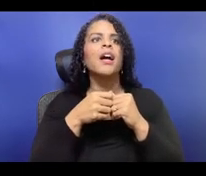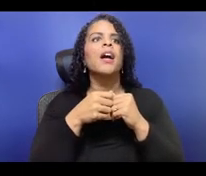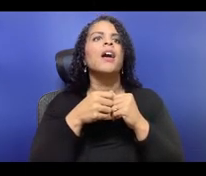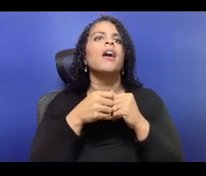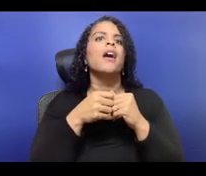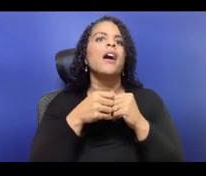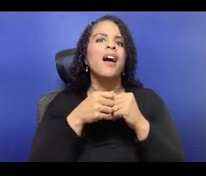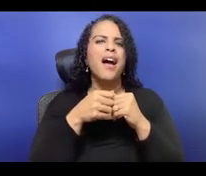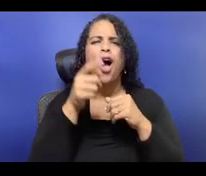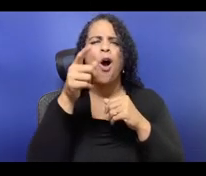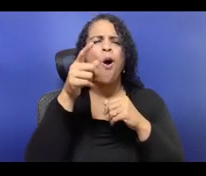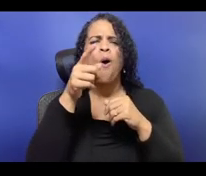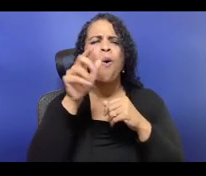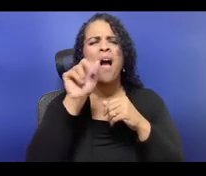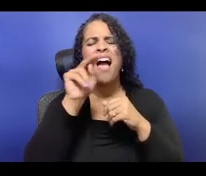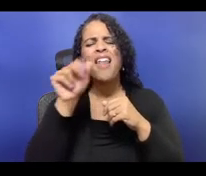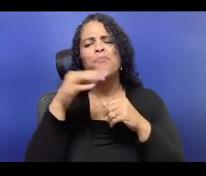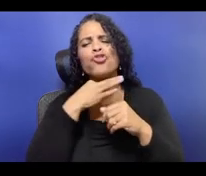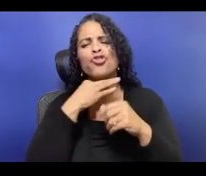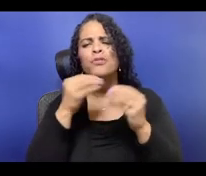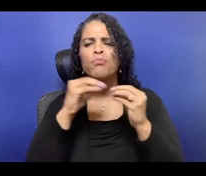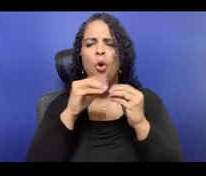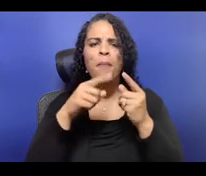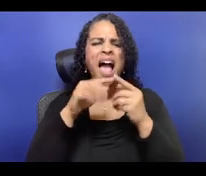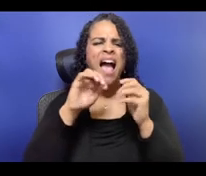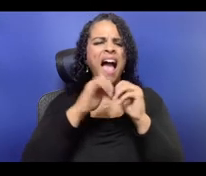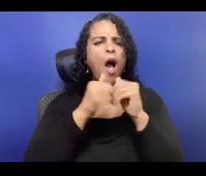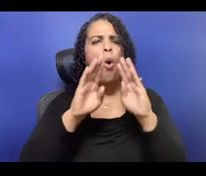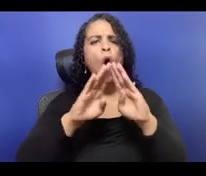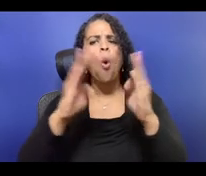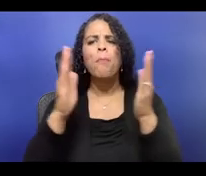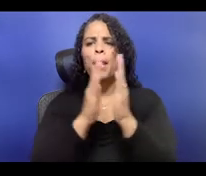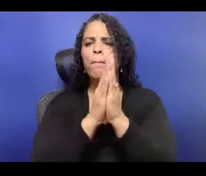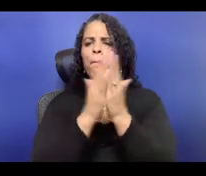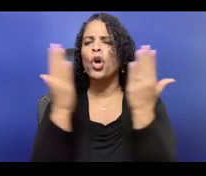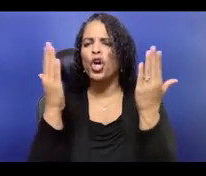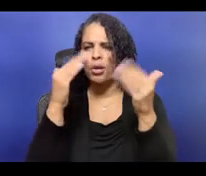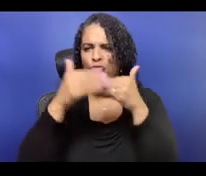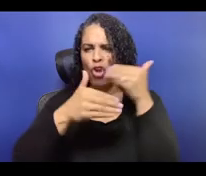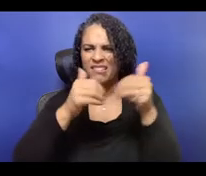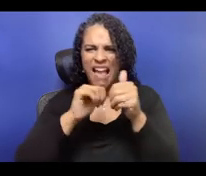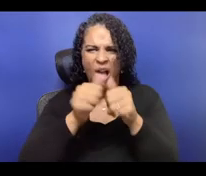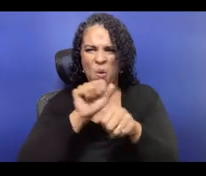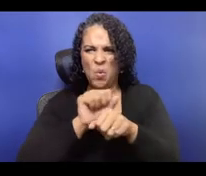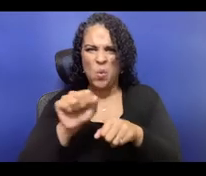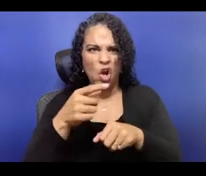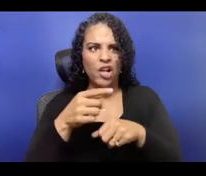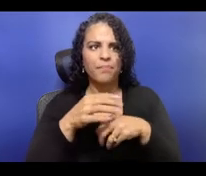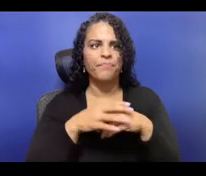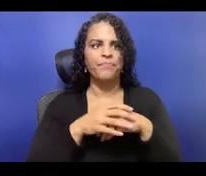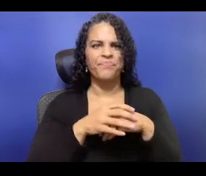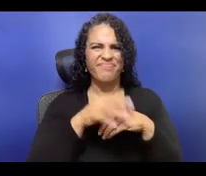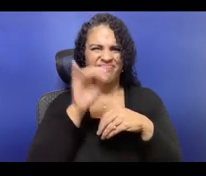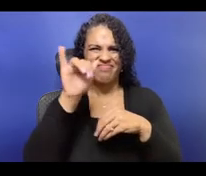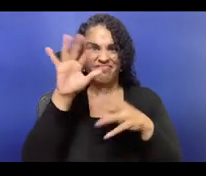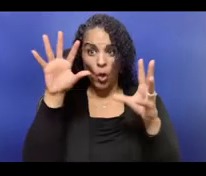if I was still running that organization. But a couple things we did do in relationship to this values-based budgeting idea